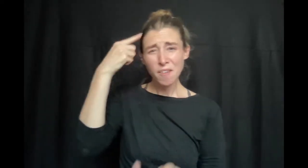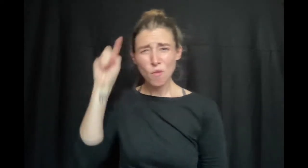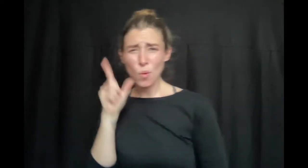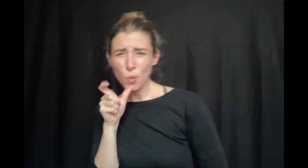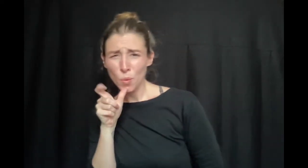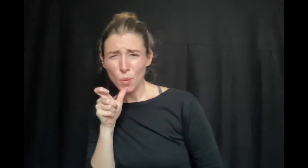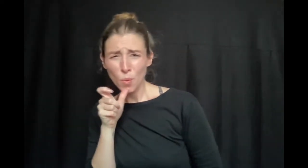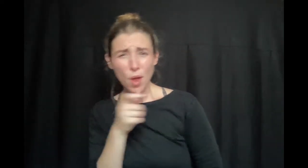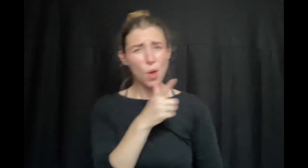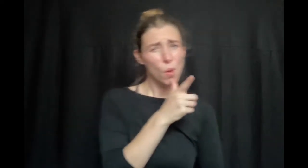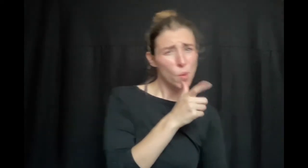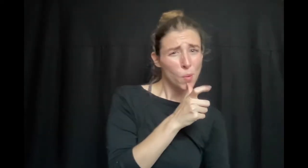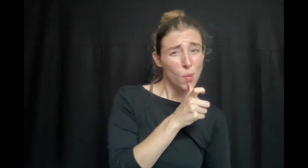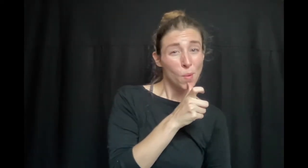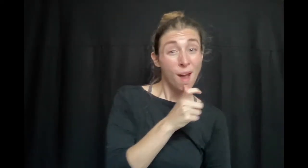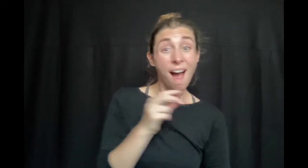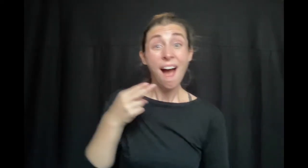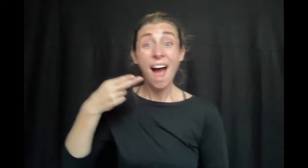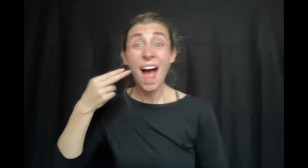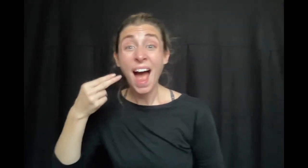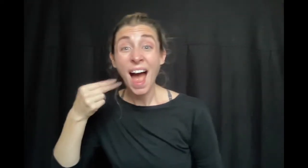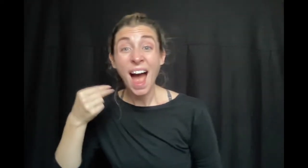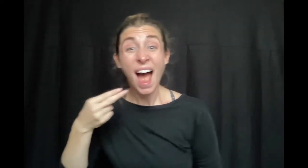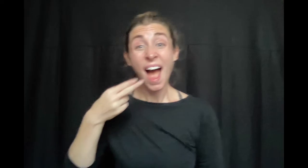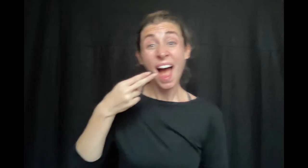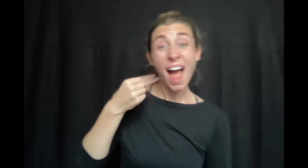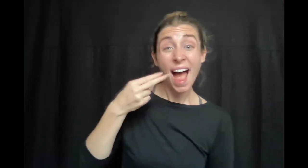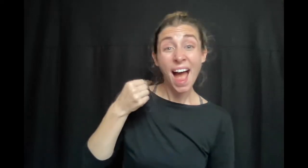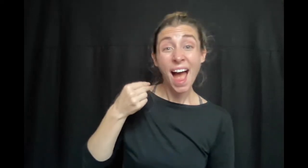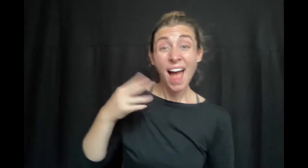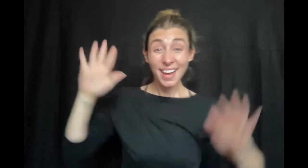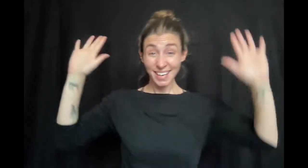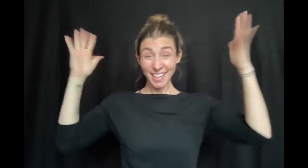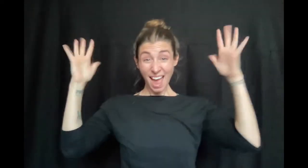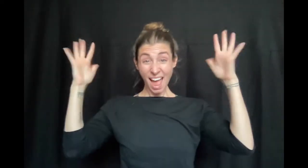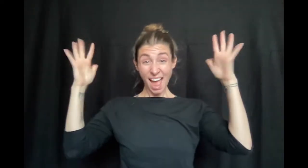for who for who for Haley for Haley hooray!